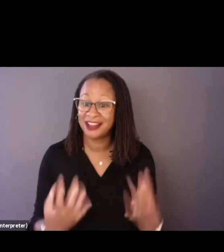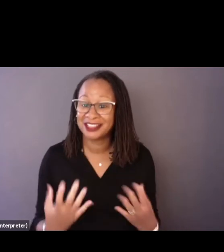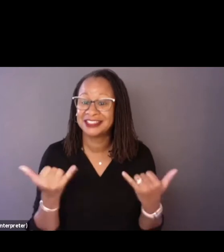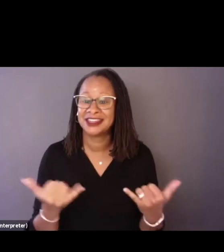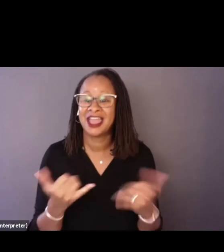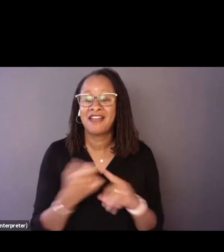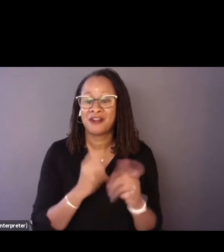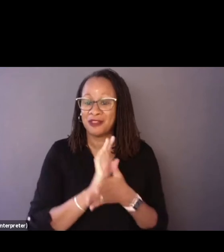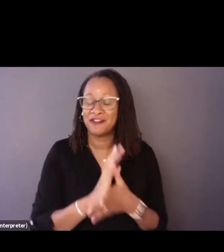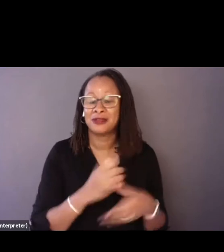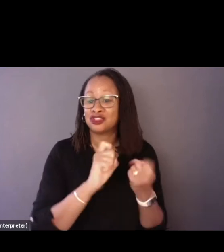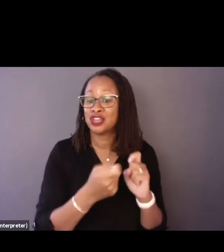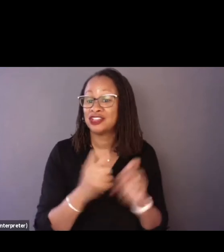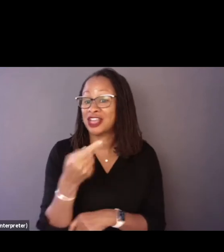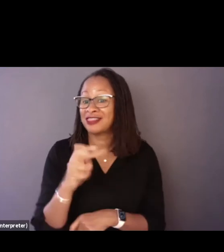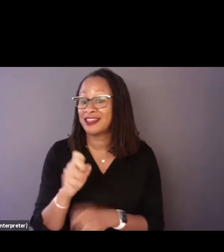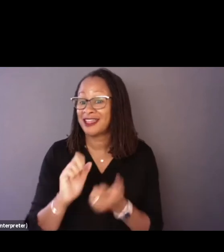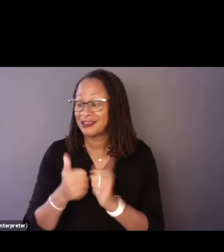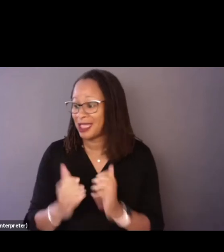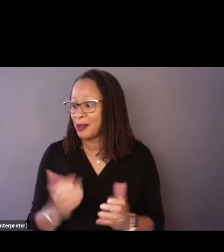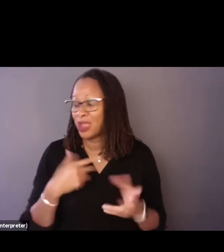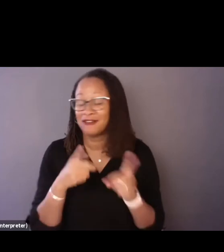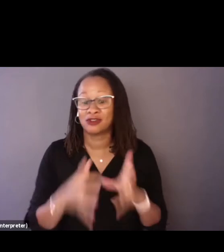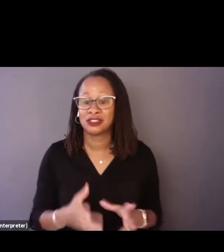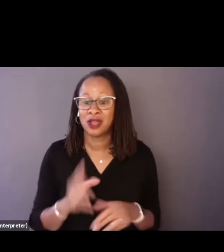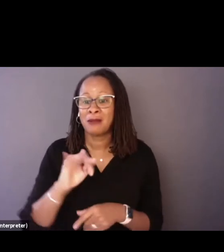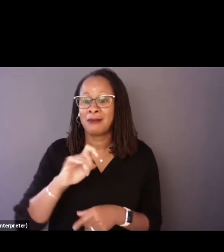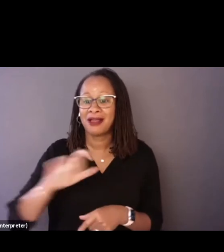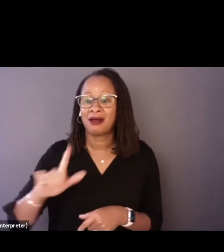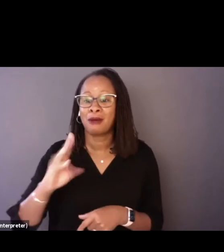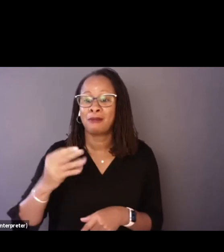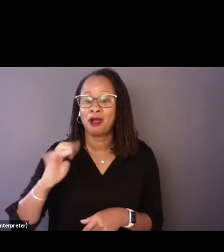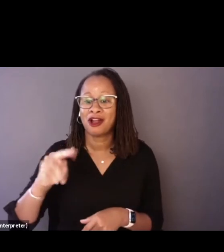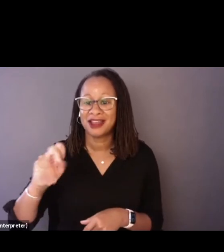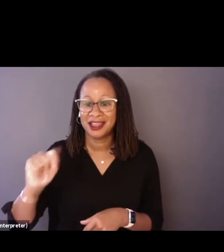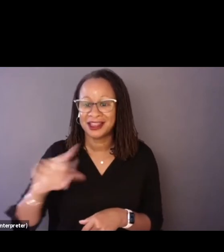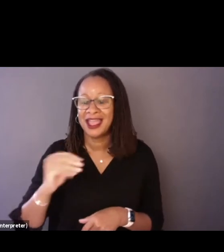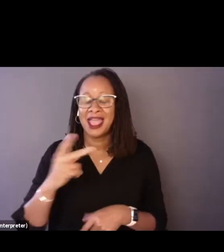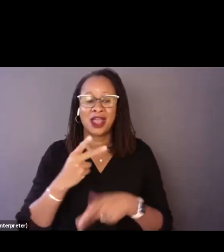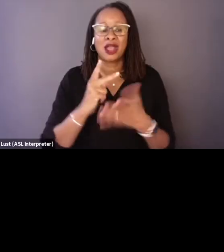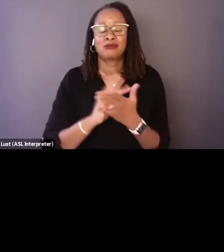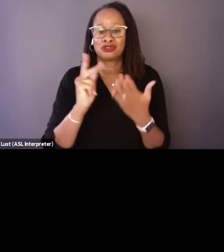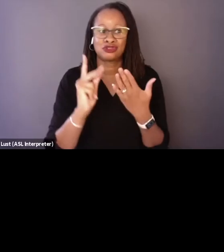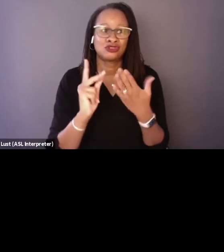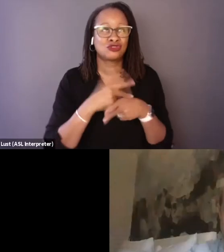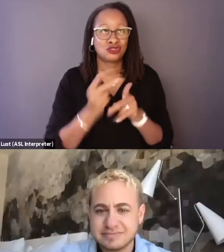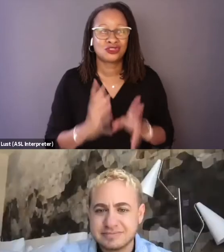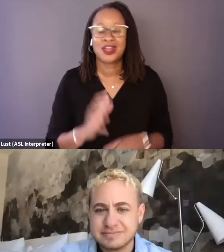We have Director, Michael Barnett; as well as Producer, Alex Schmider, joining us today.